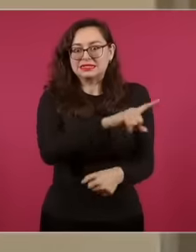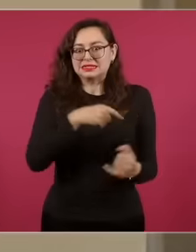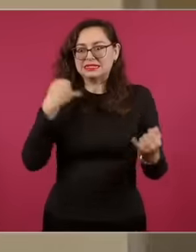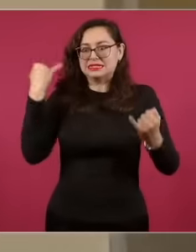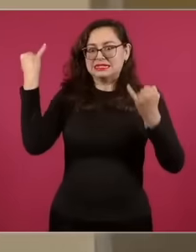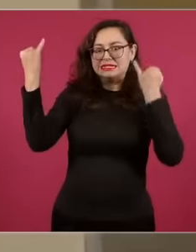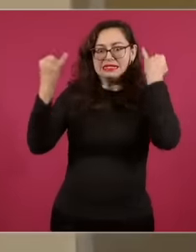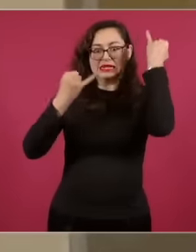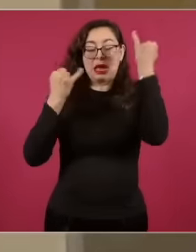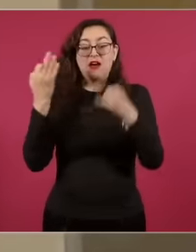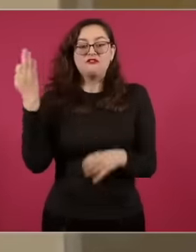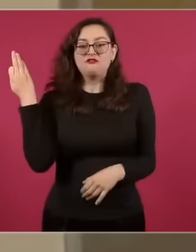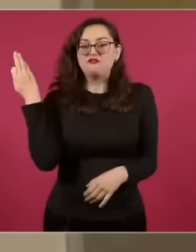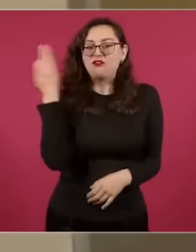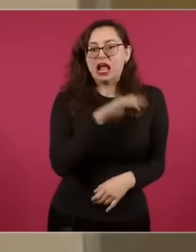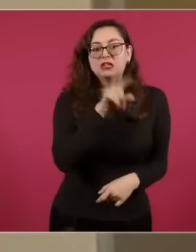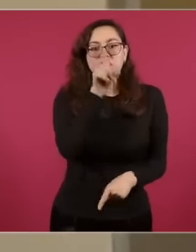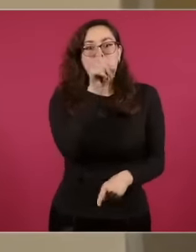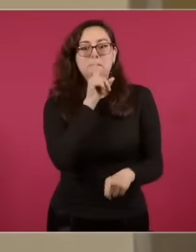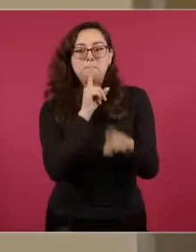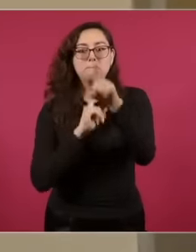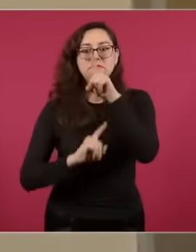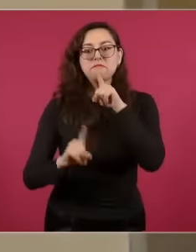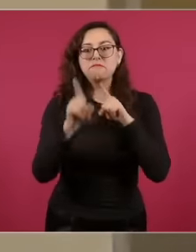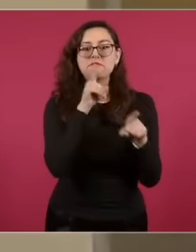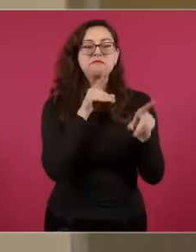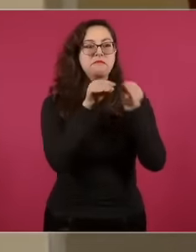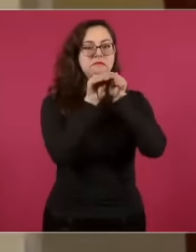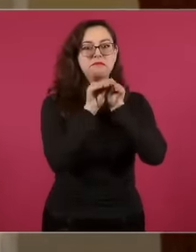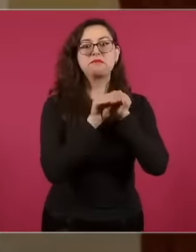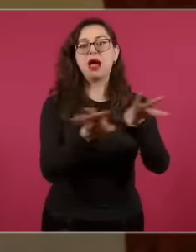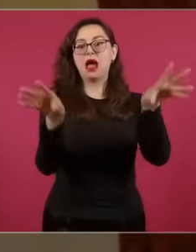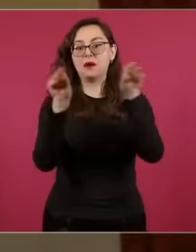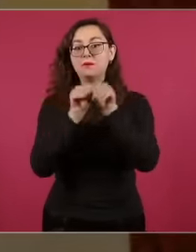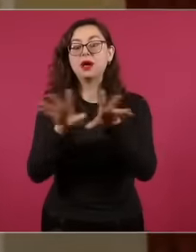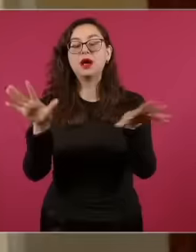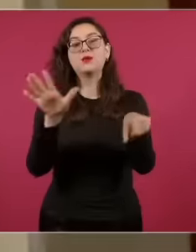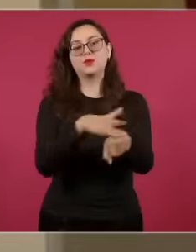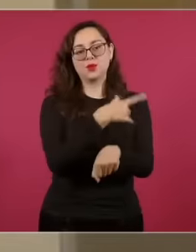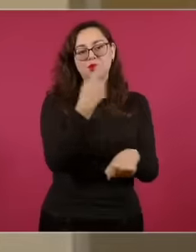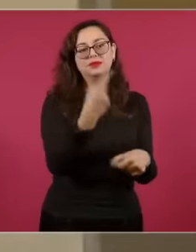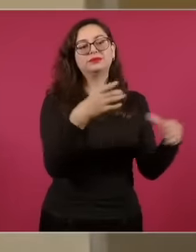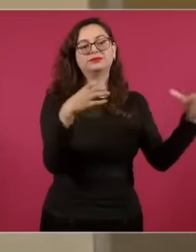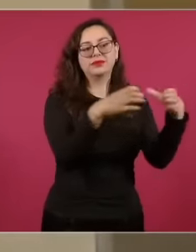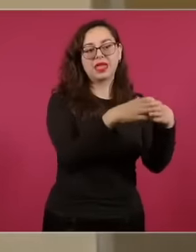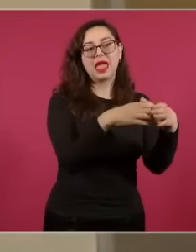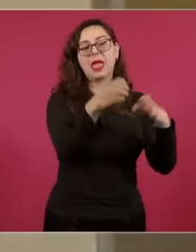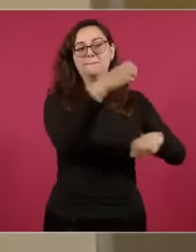business leaders and opposition parties as well as even the many members of